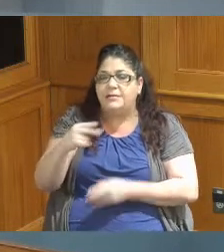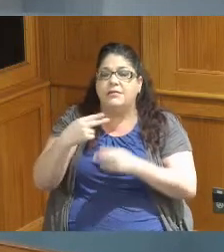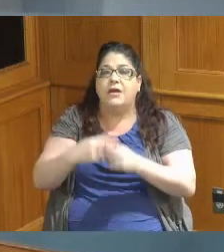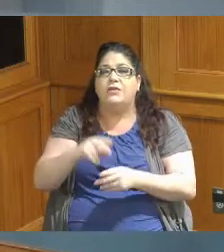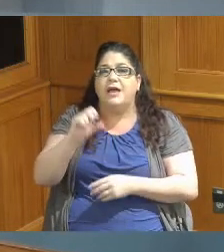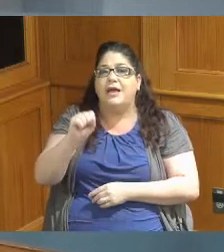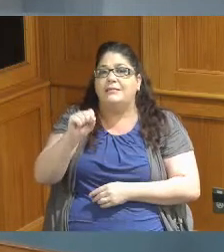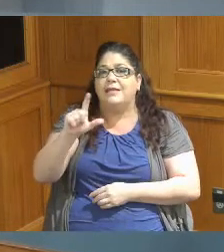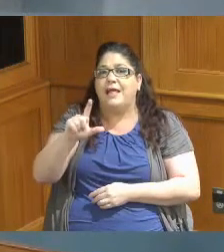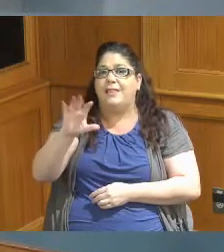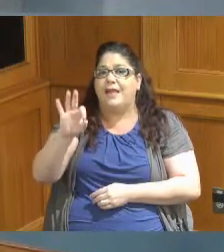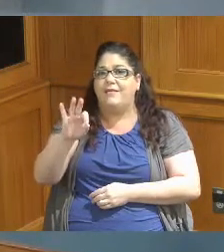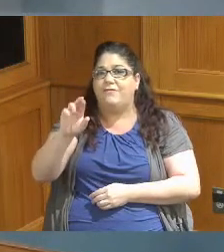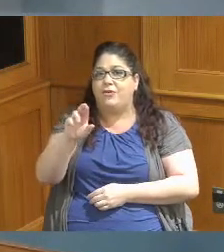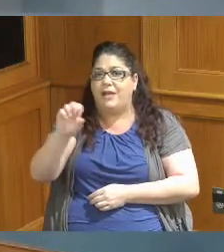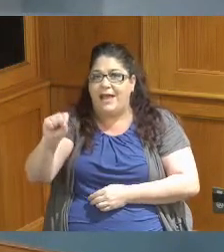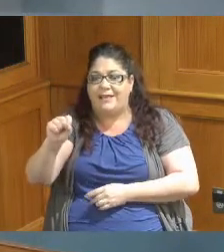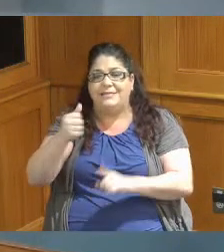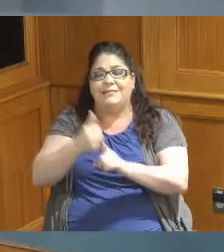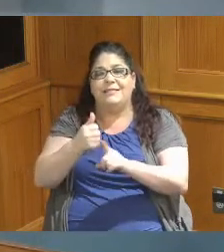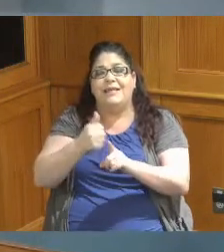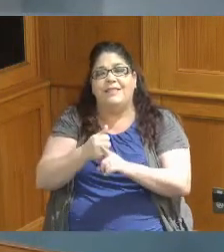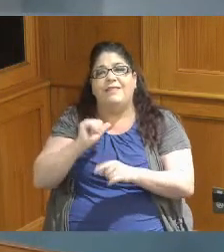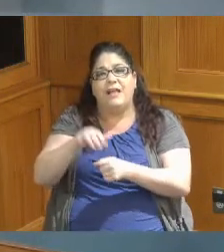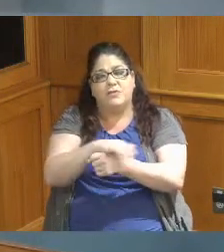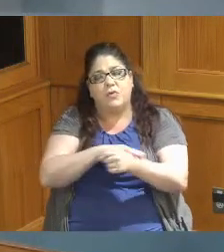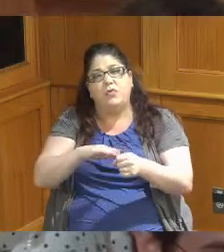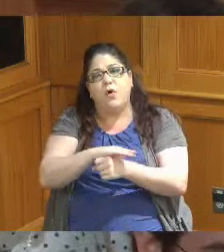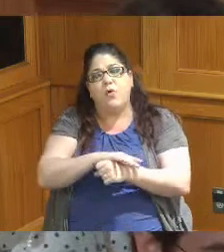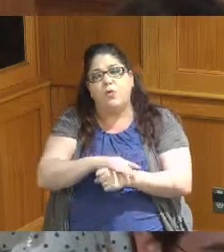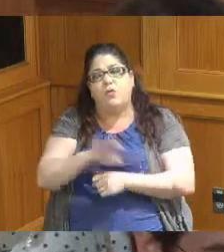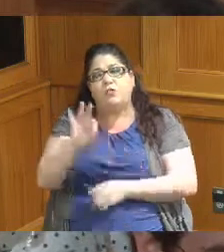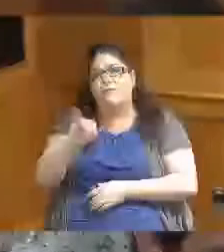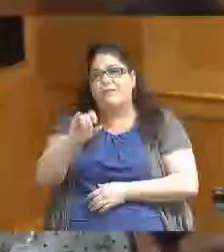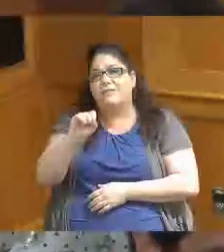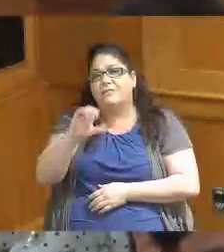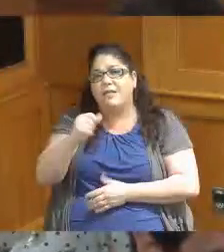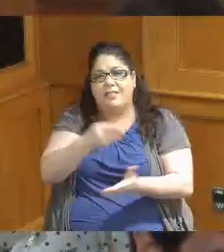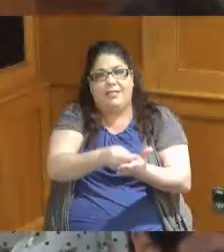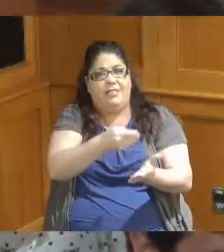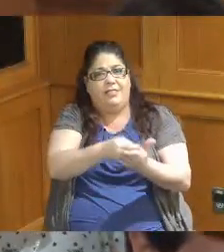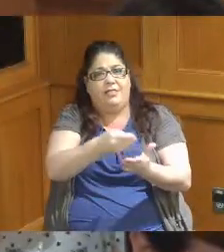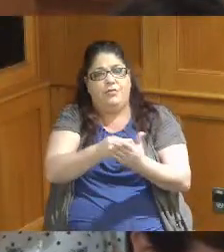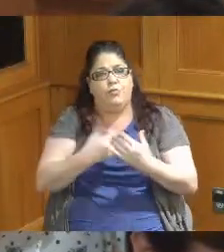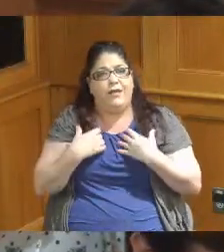is the state local physical Recovery Fund there is a lot of umbrellas under ARPA so it is good